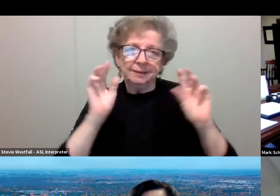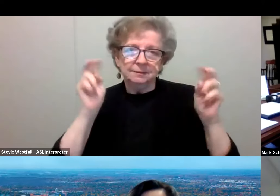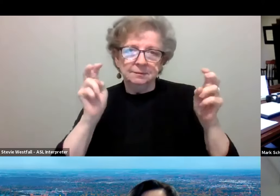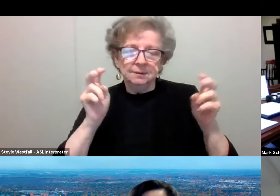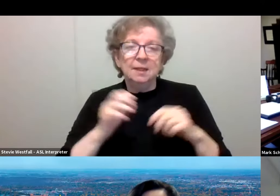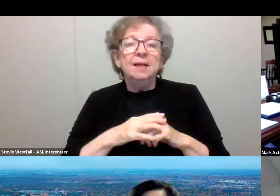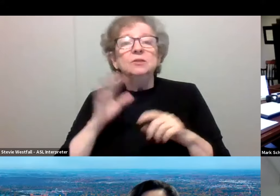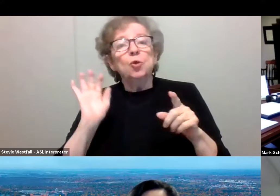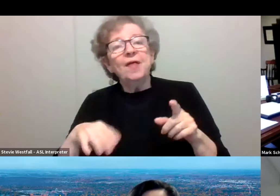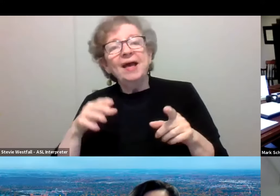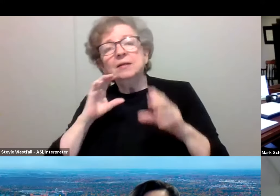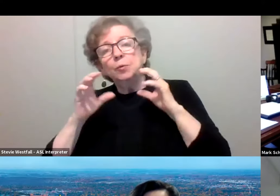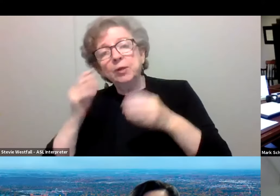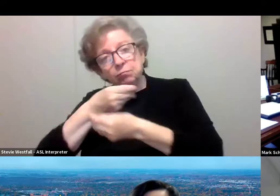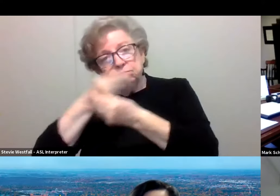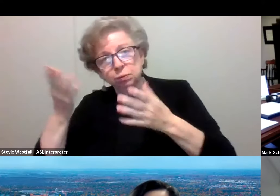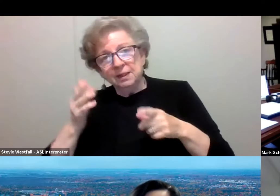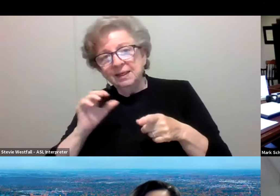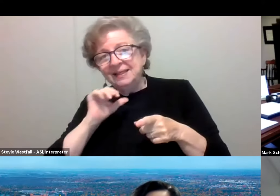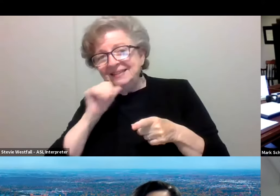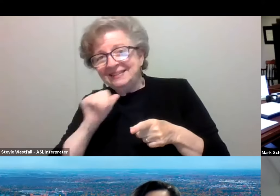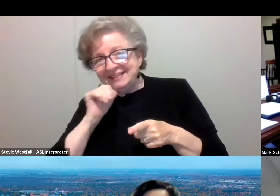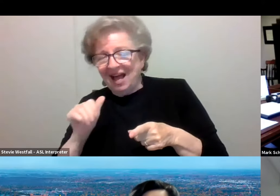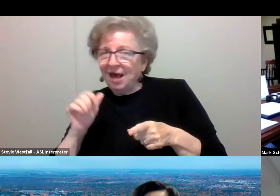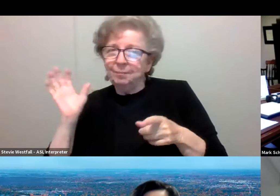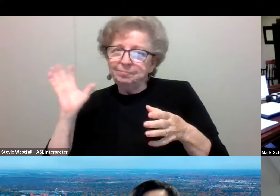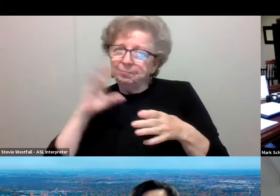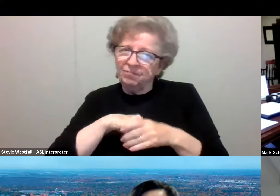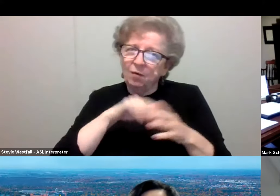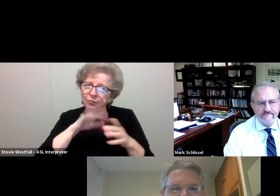And if we find out that this is causing more confusion than they're helpful,